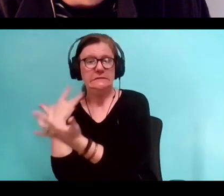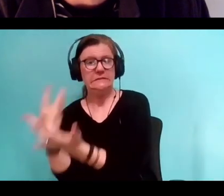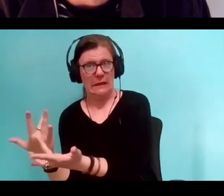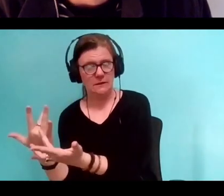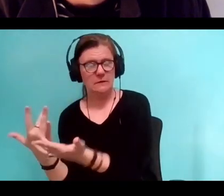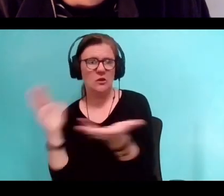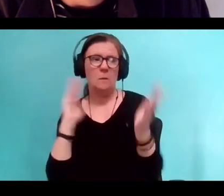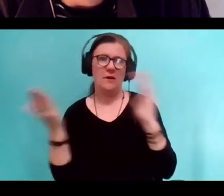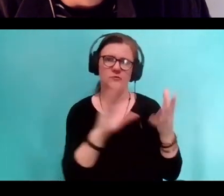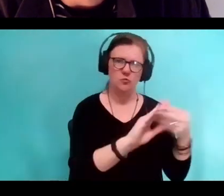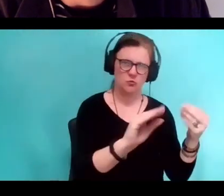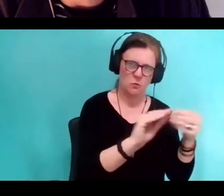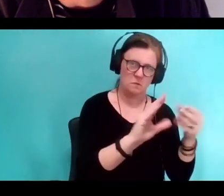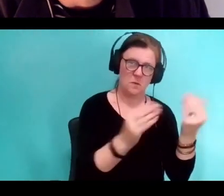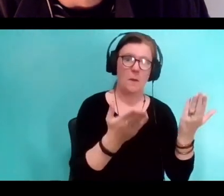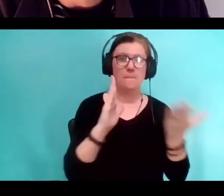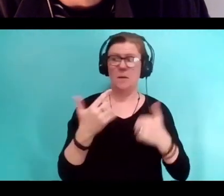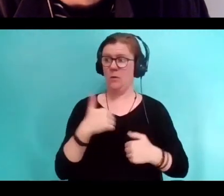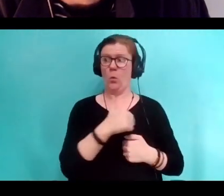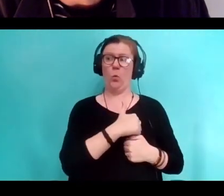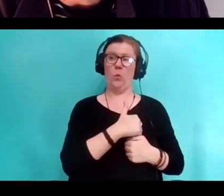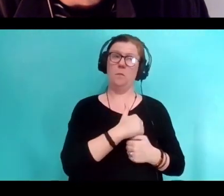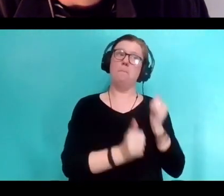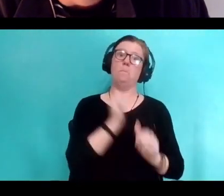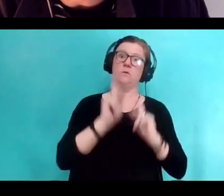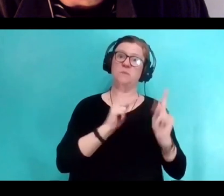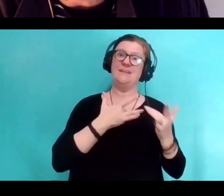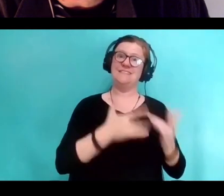from the rest of the human tribes, because the others,